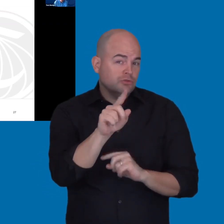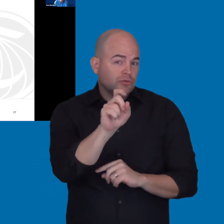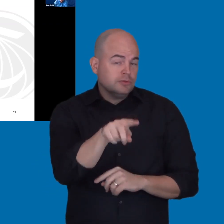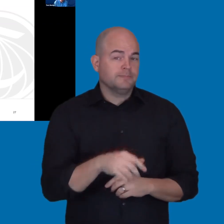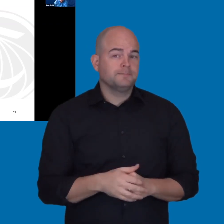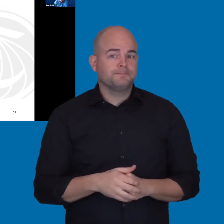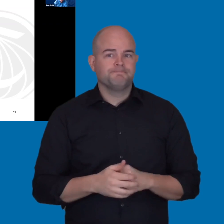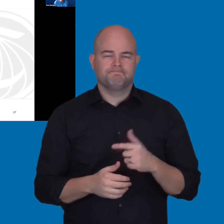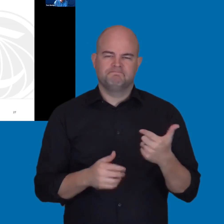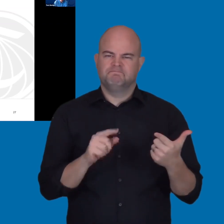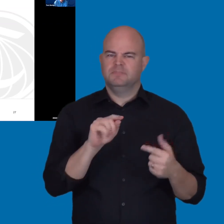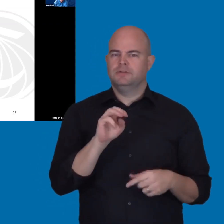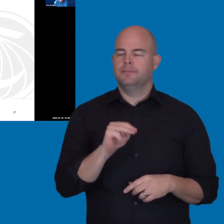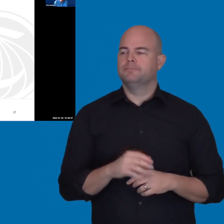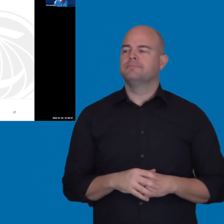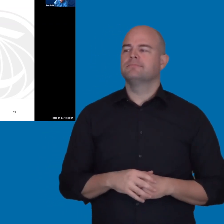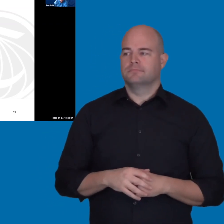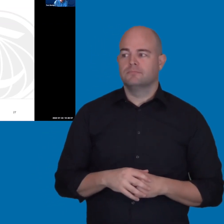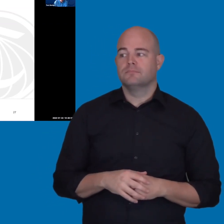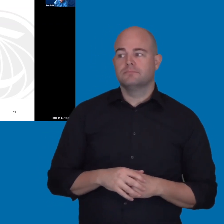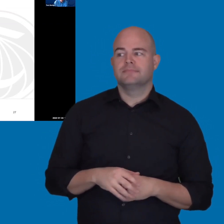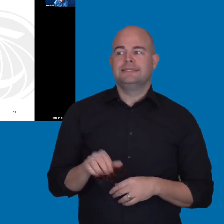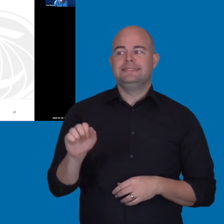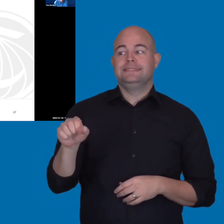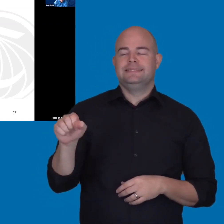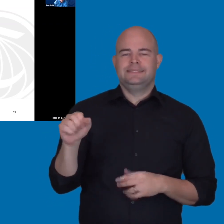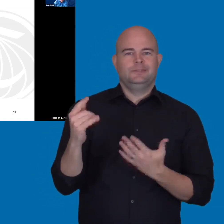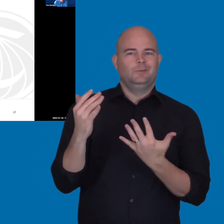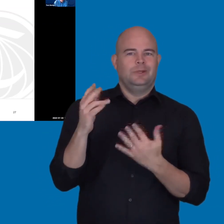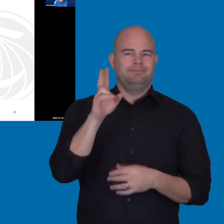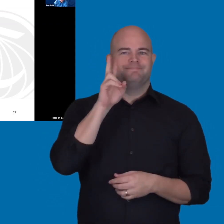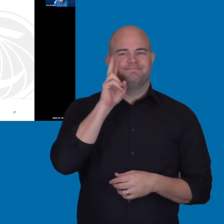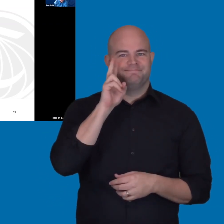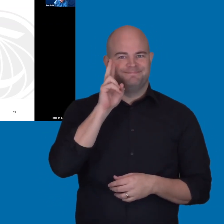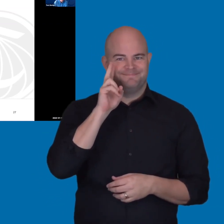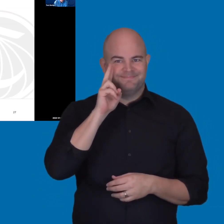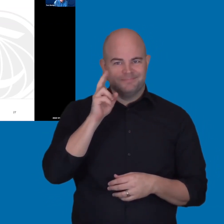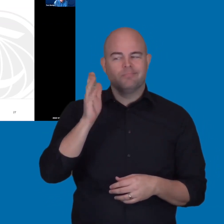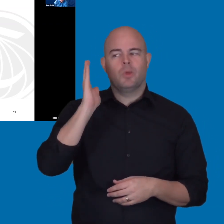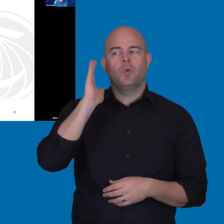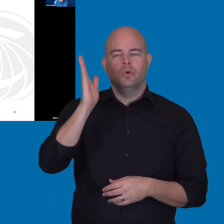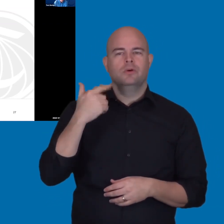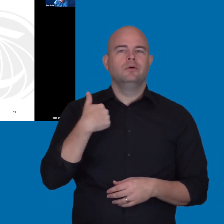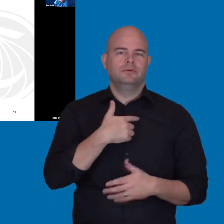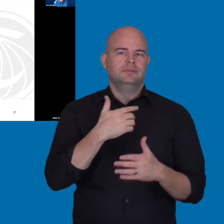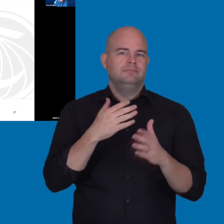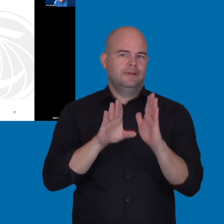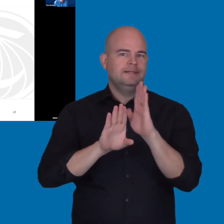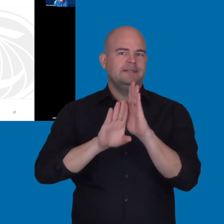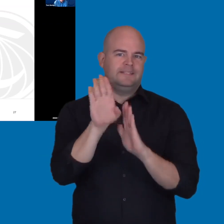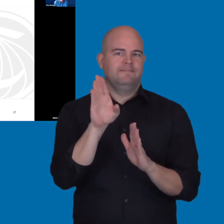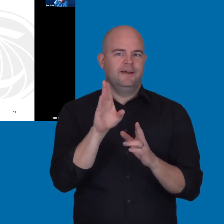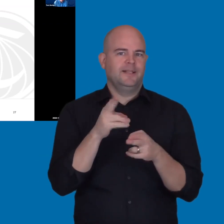to consider in different situations? Sure. So, I would say stay tuned. That's definitely something